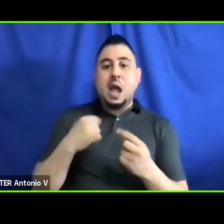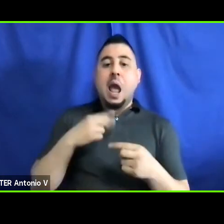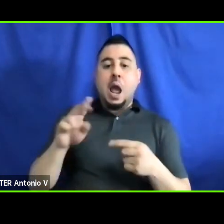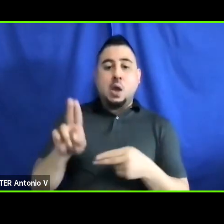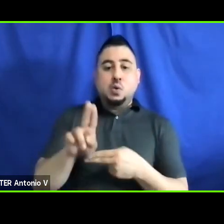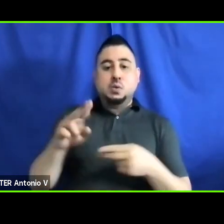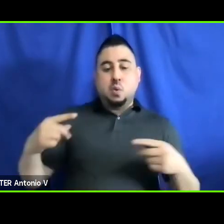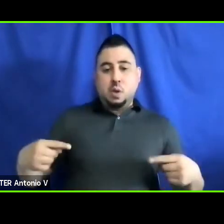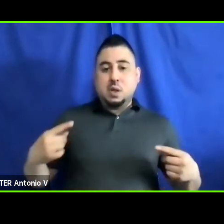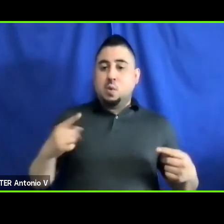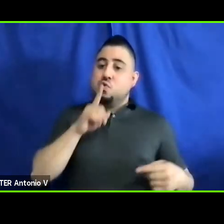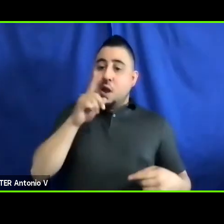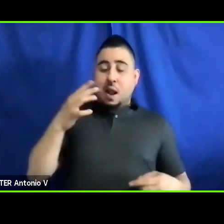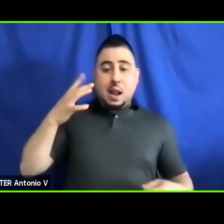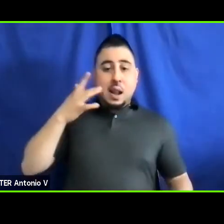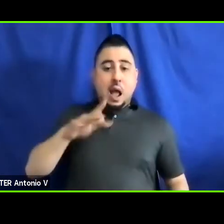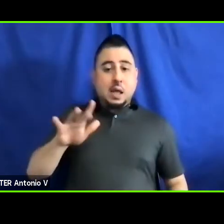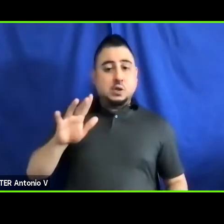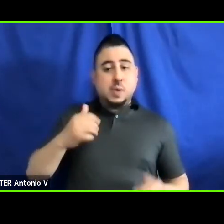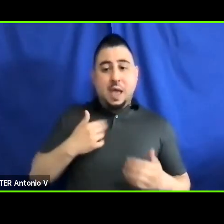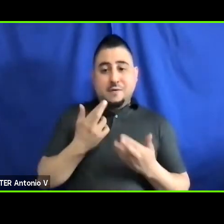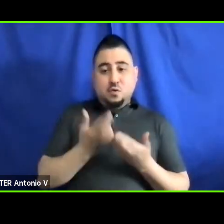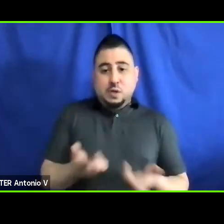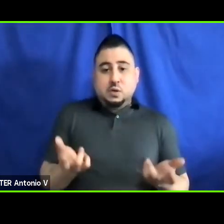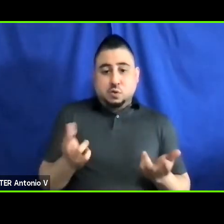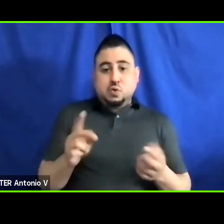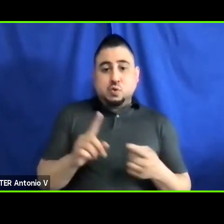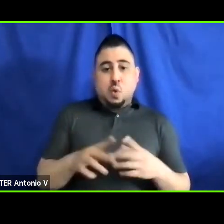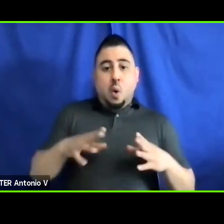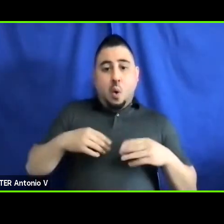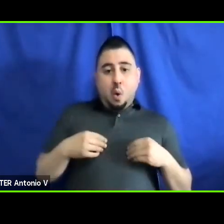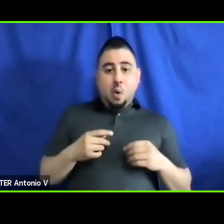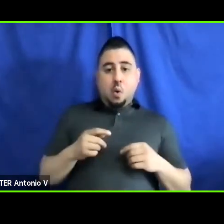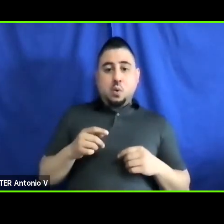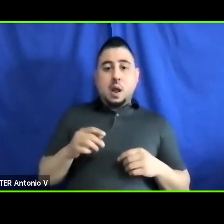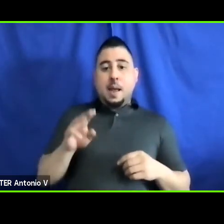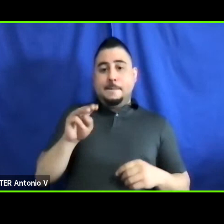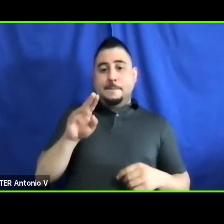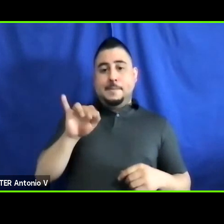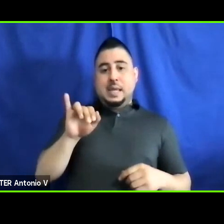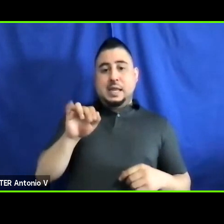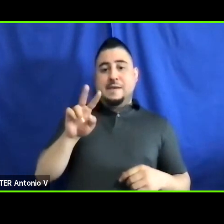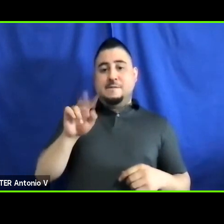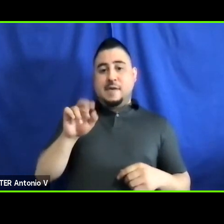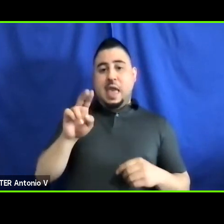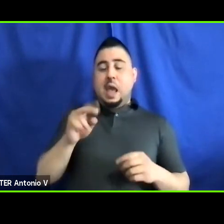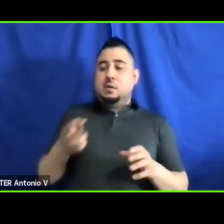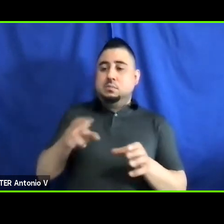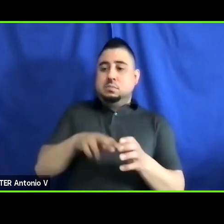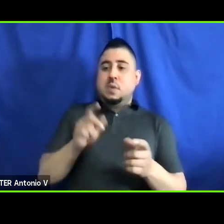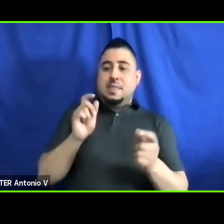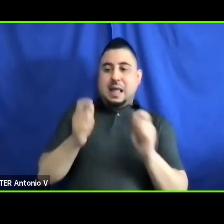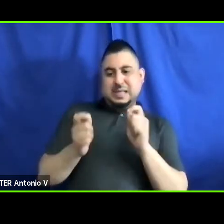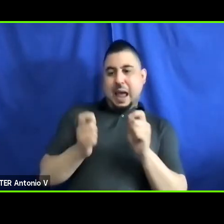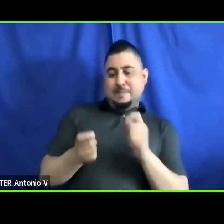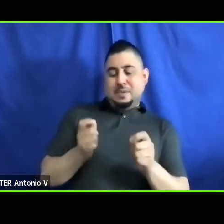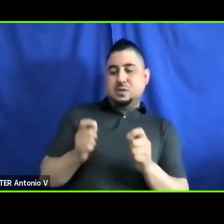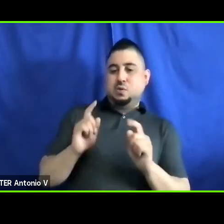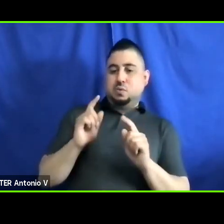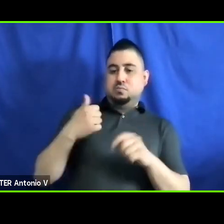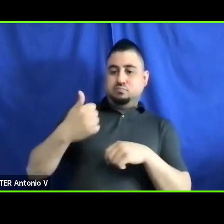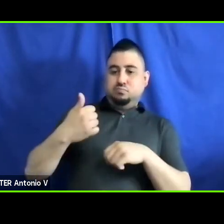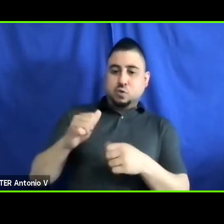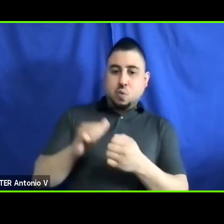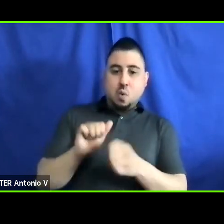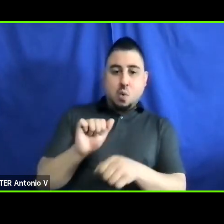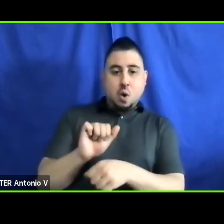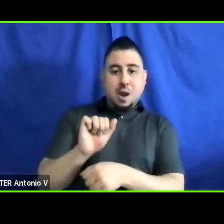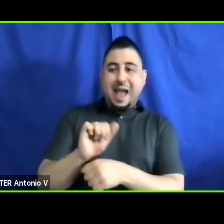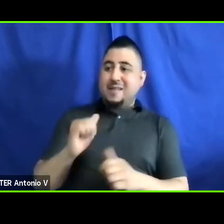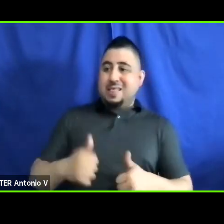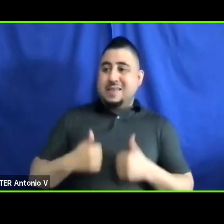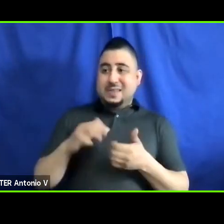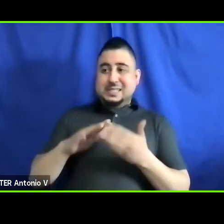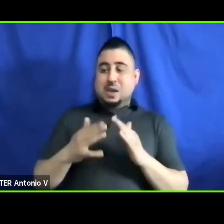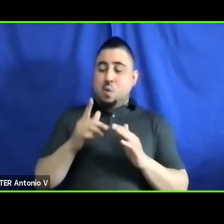am have a minivan to get to work, I live in a city with transit system that is largely